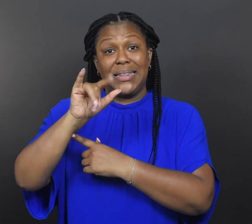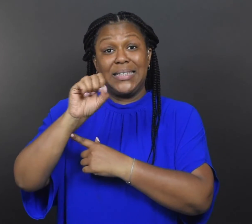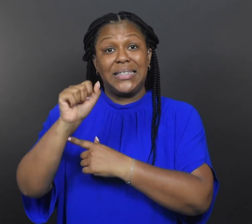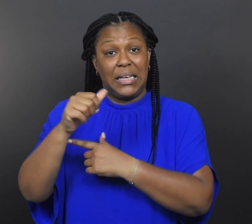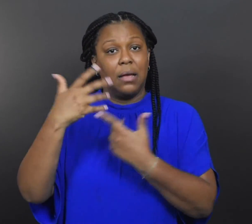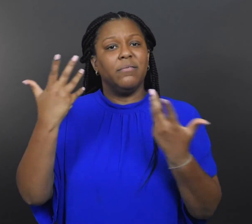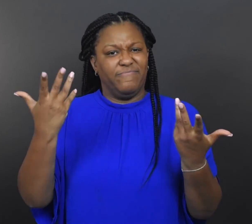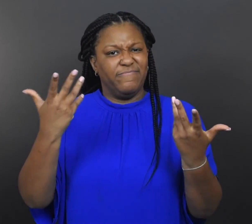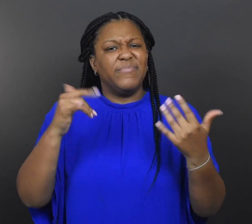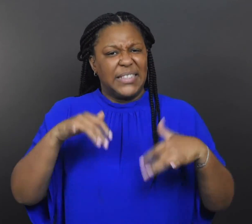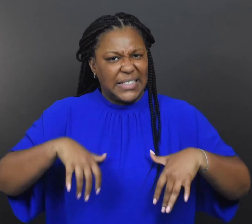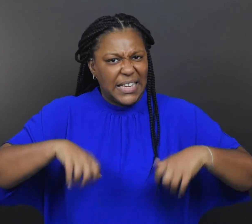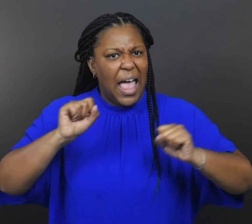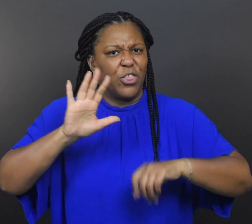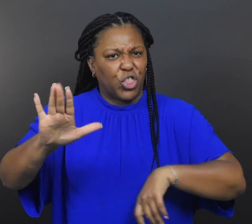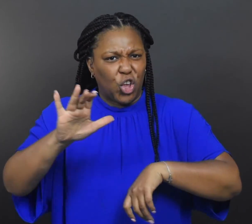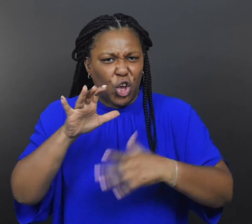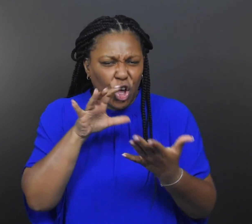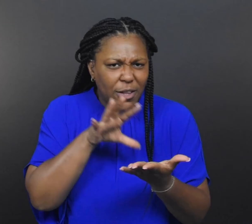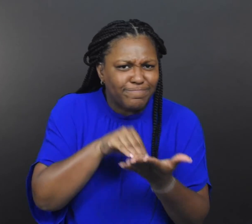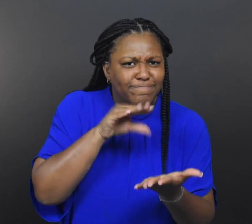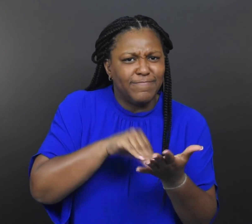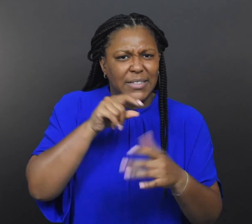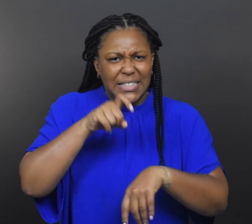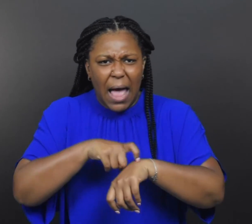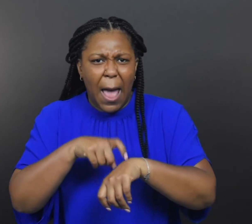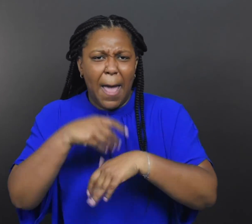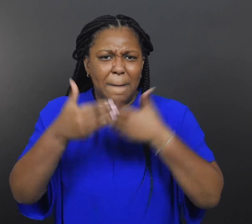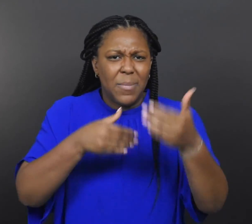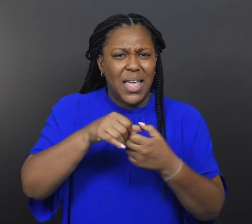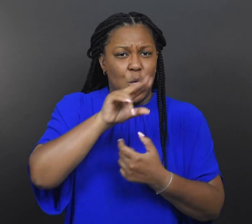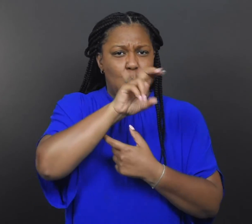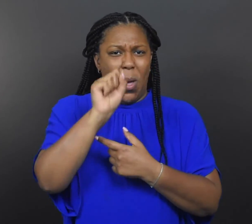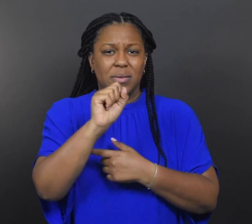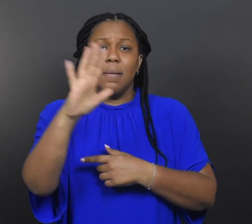Neetu and Lis are taking what they’ve learned in the US back to the Global Immunization